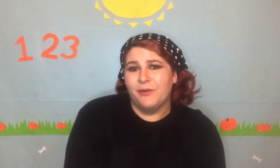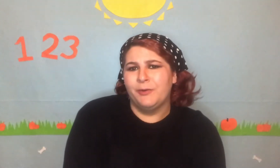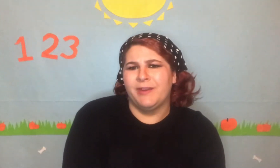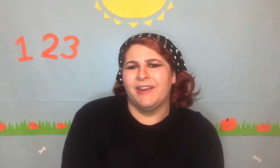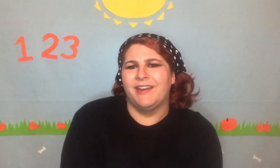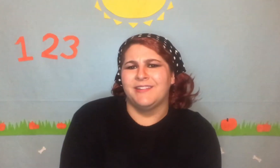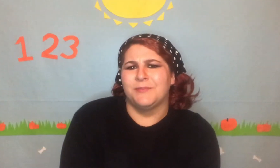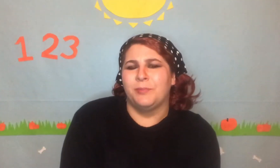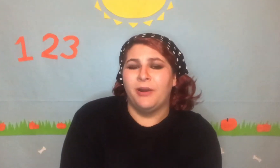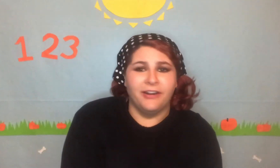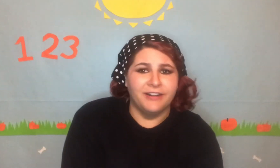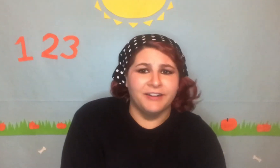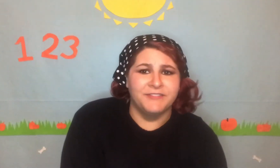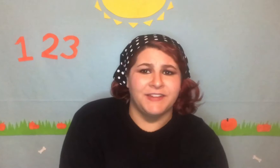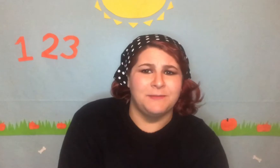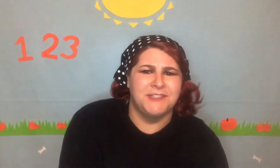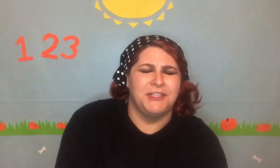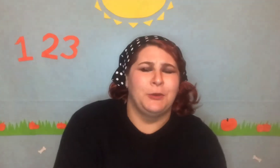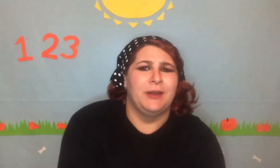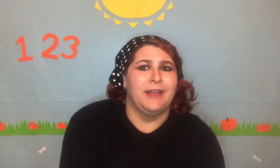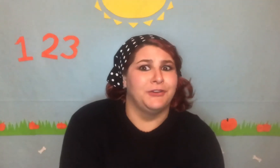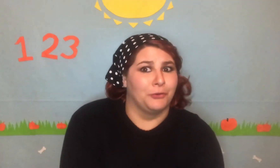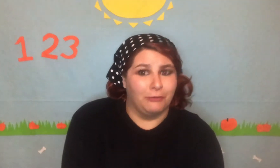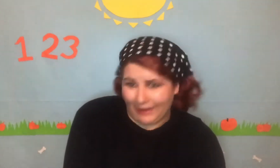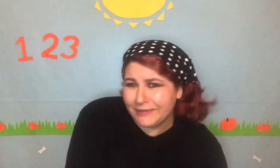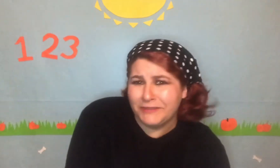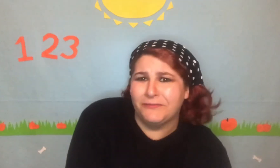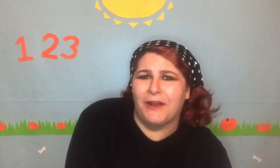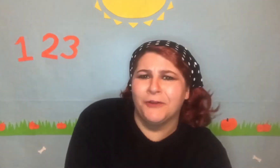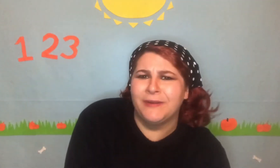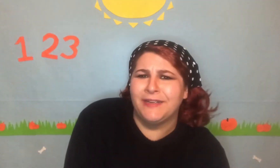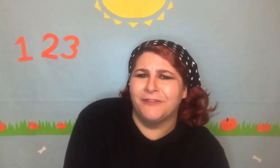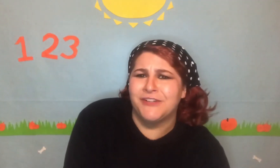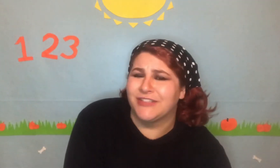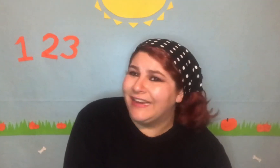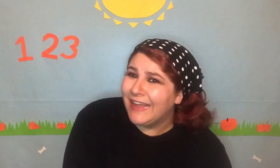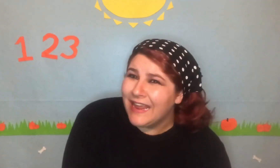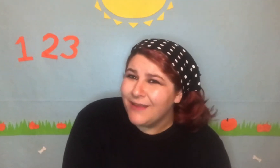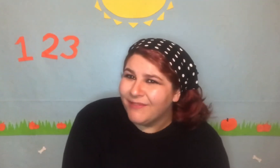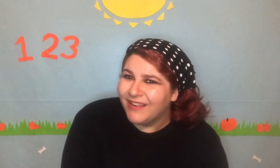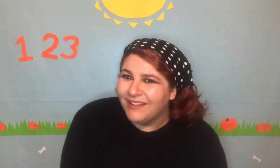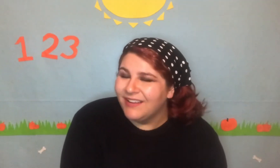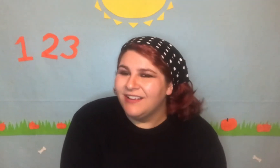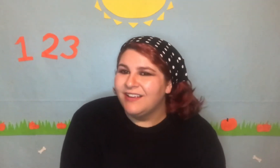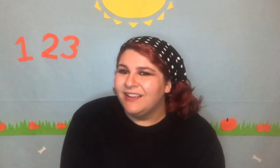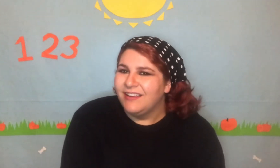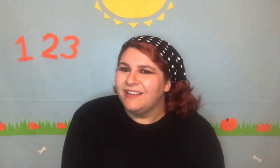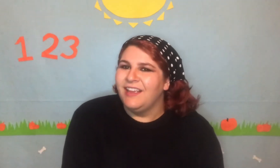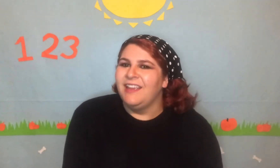but as a part of the MCU and directly following Avengers: End Game... it's a